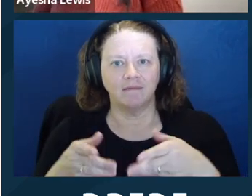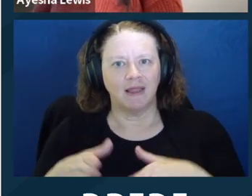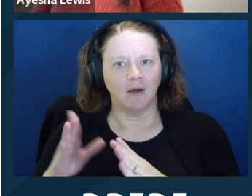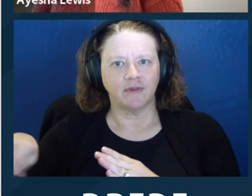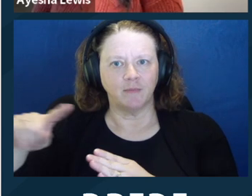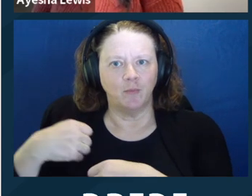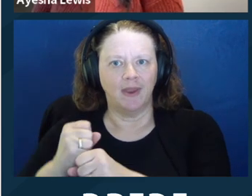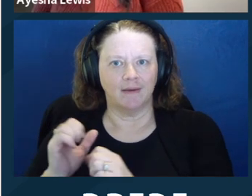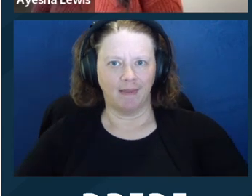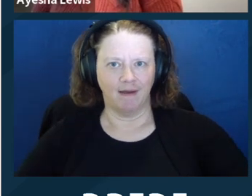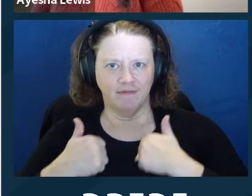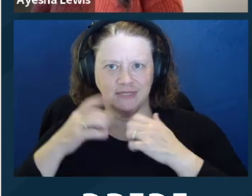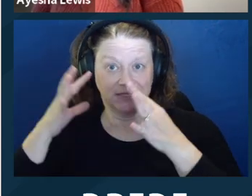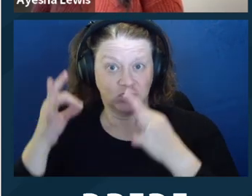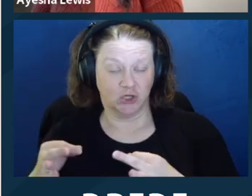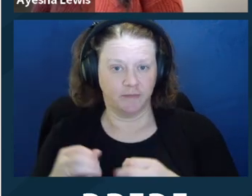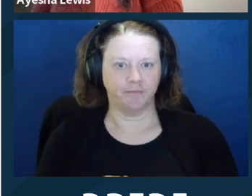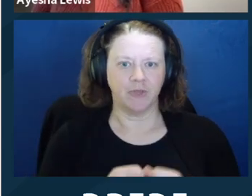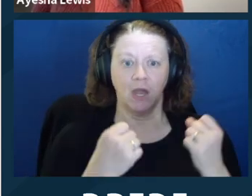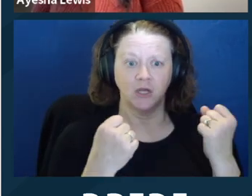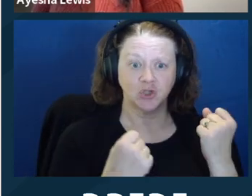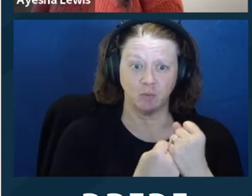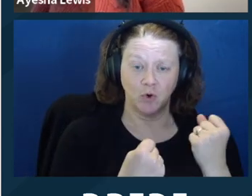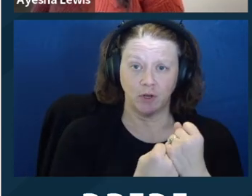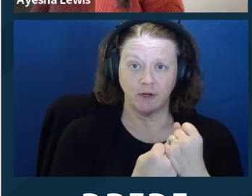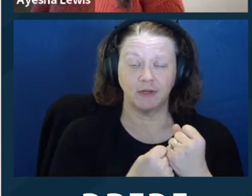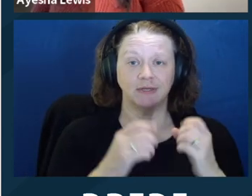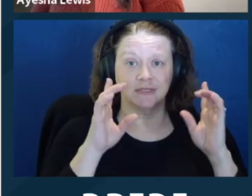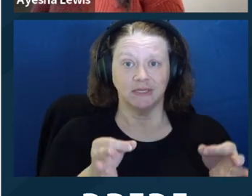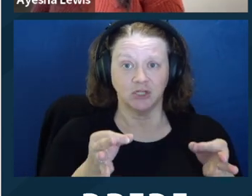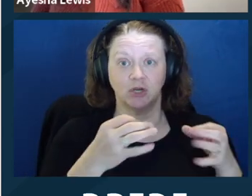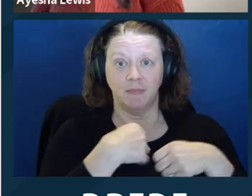language, that's accessible to the disabled adult. It needs to be signed by the disabled